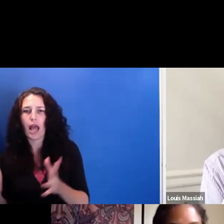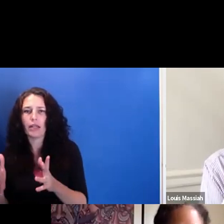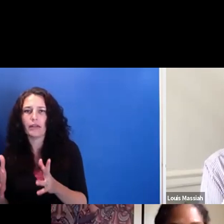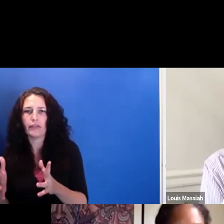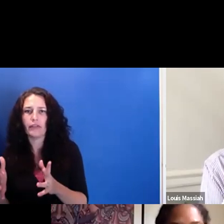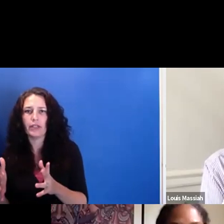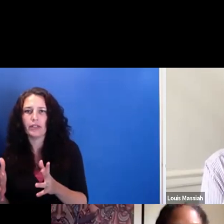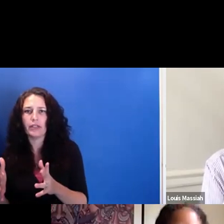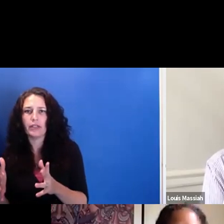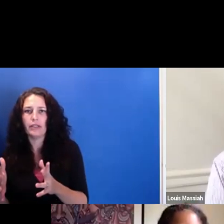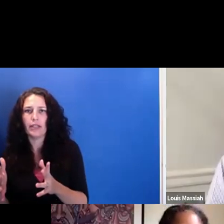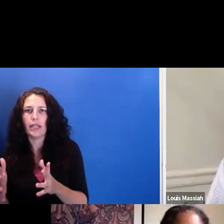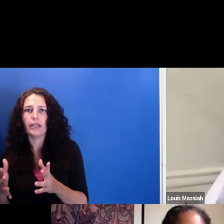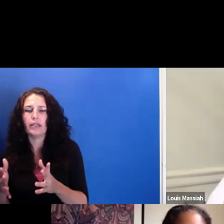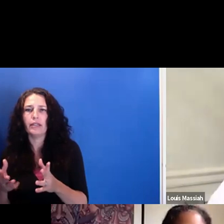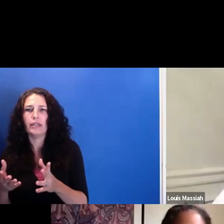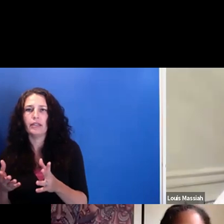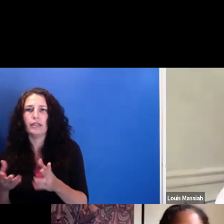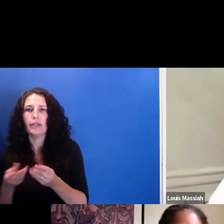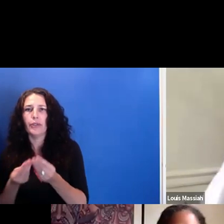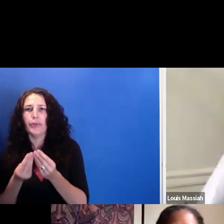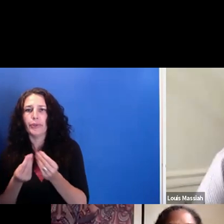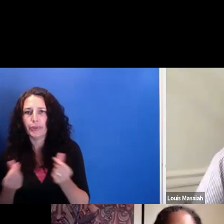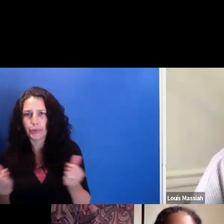that nonprofits cause in communities oftentimes